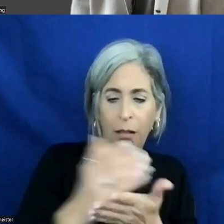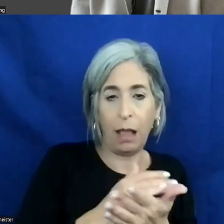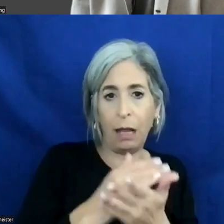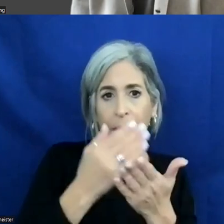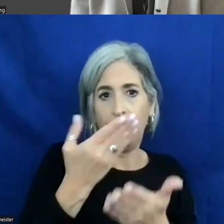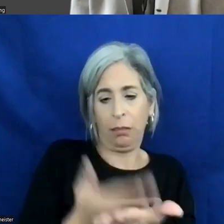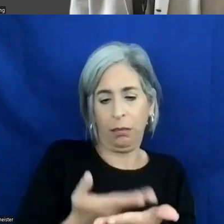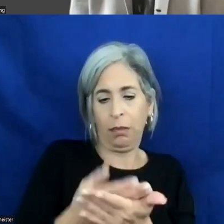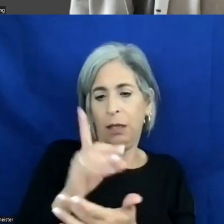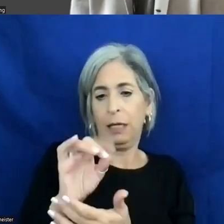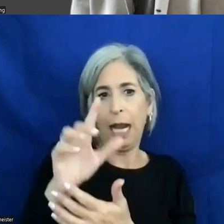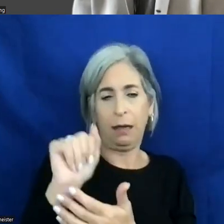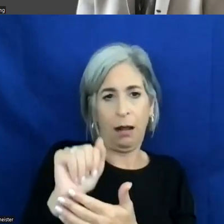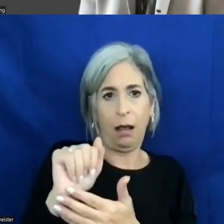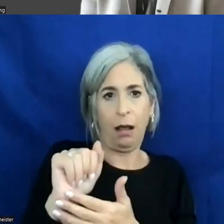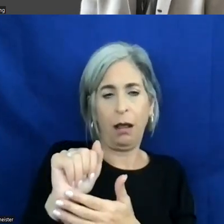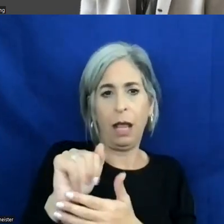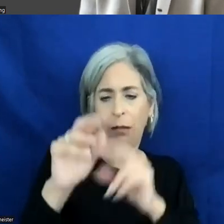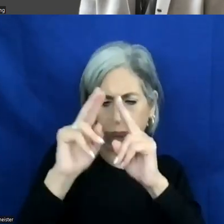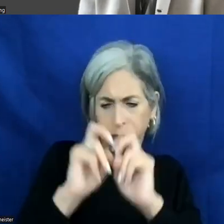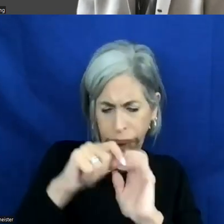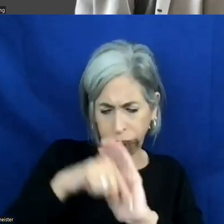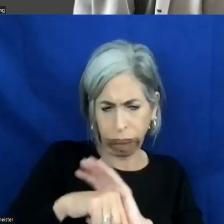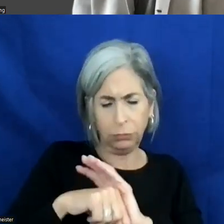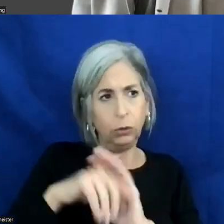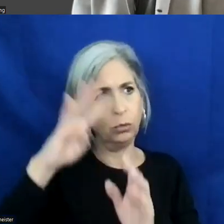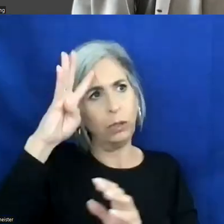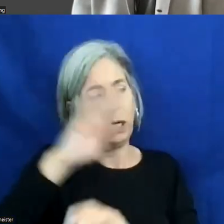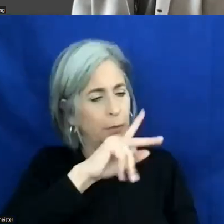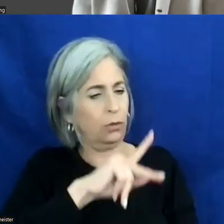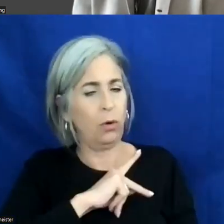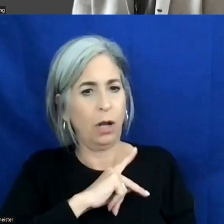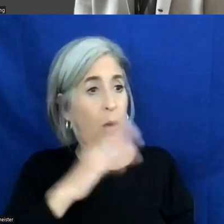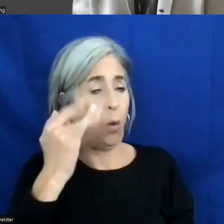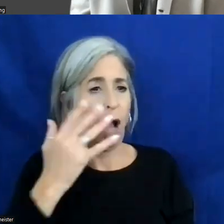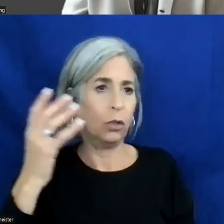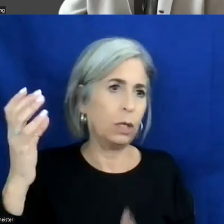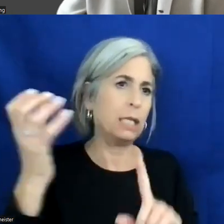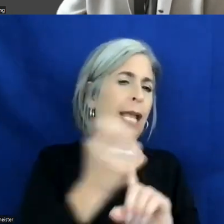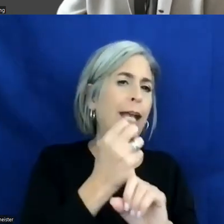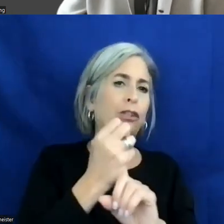build a robust, comprehensive persona so that you can capture the needs in your product requirements